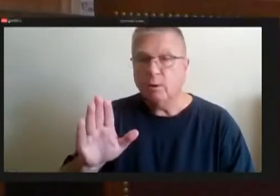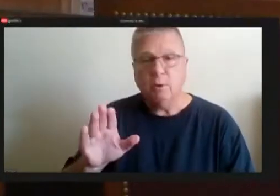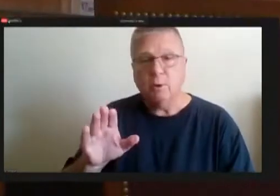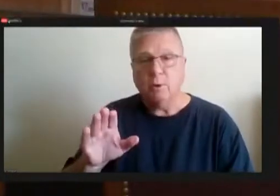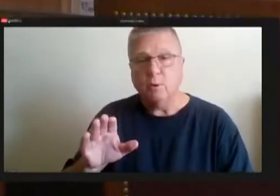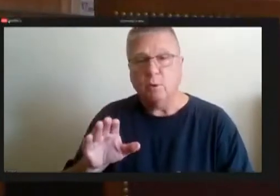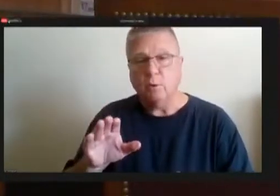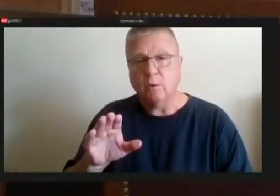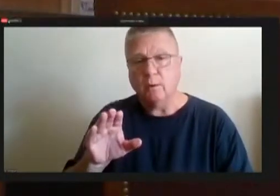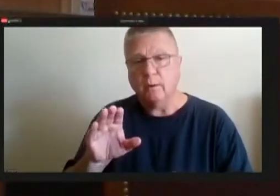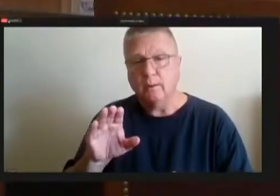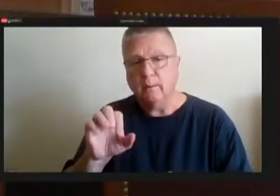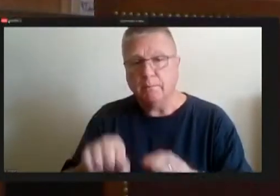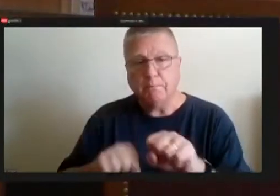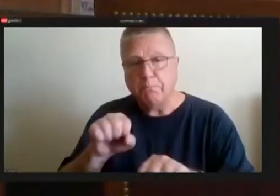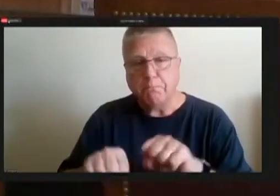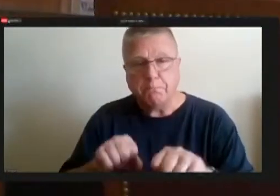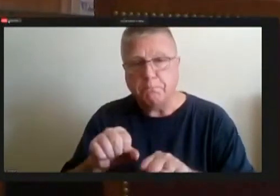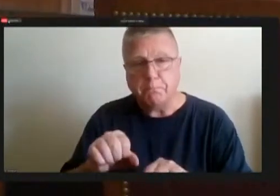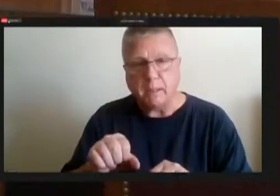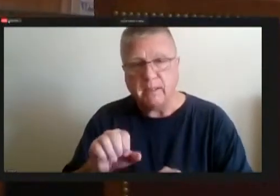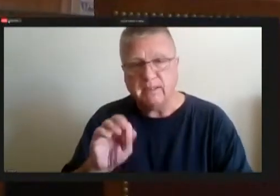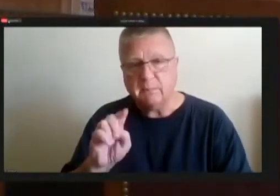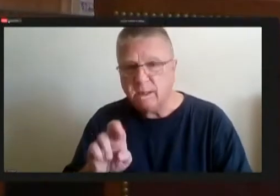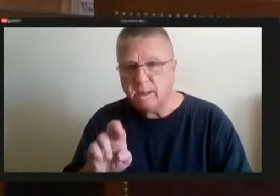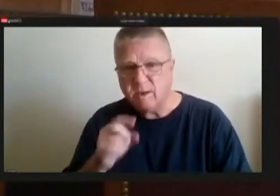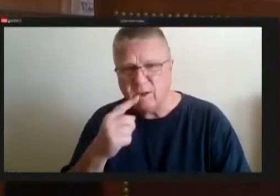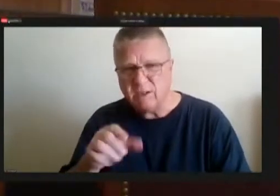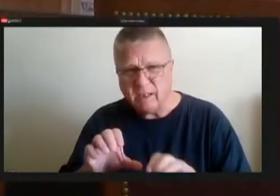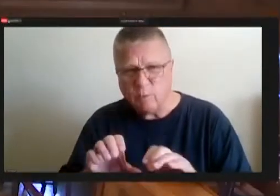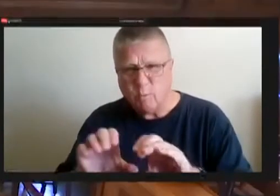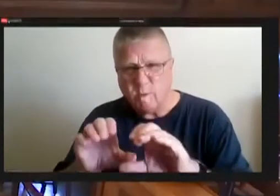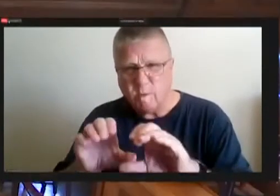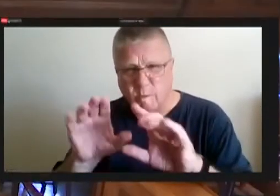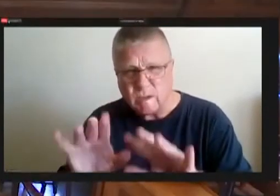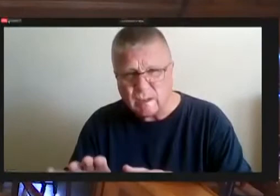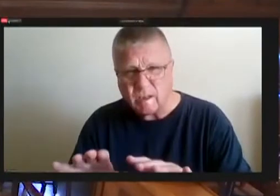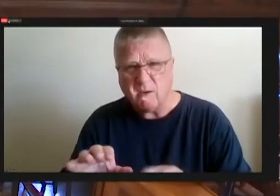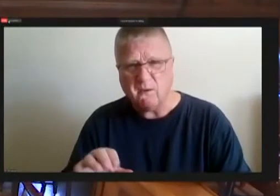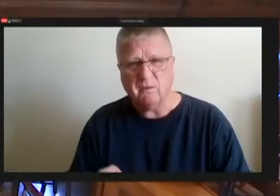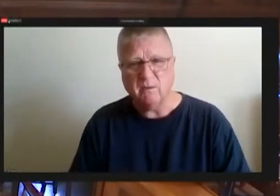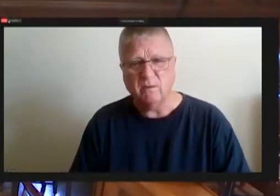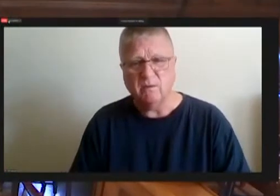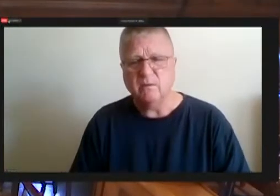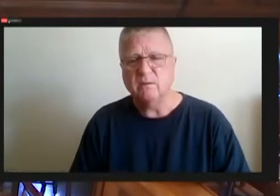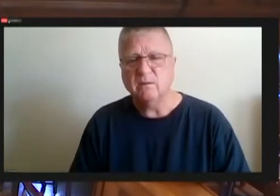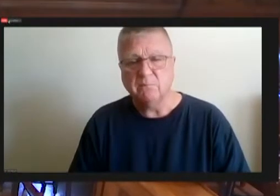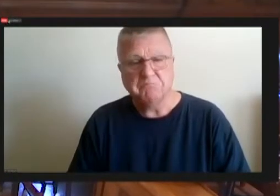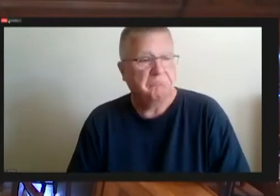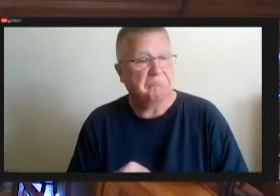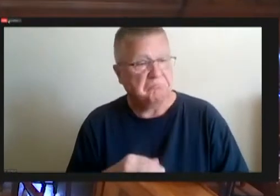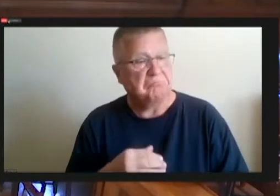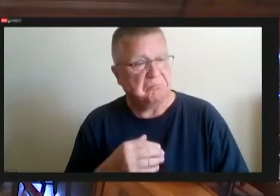It removes No Did you say. Also, I understood.